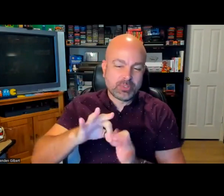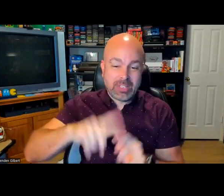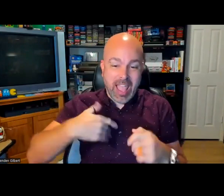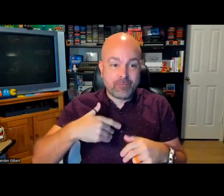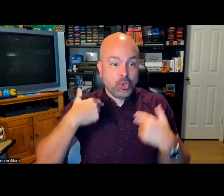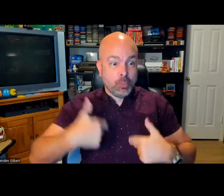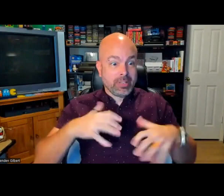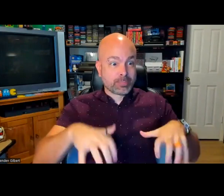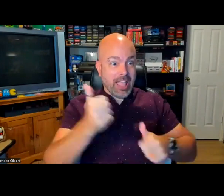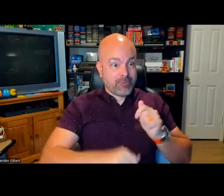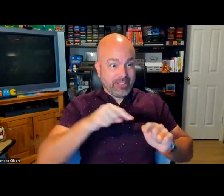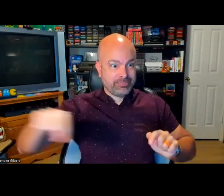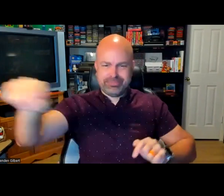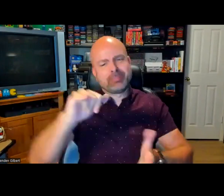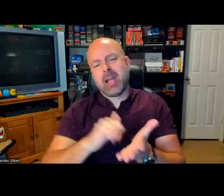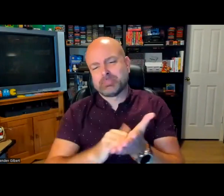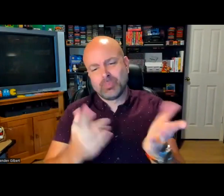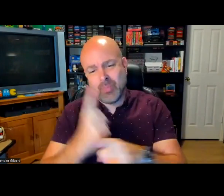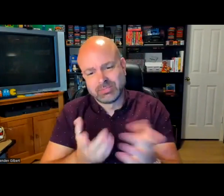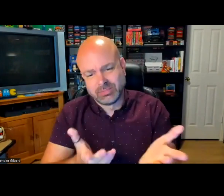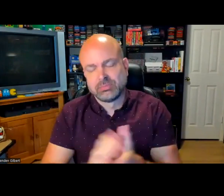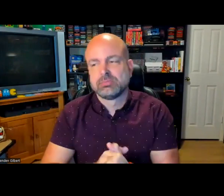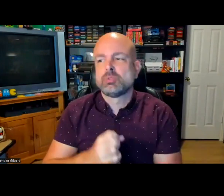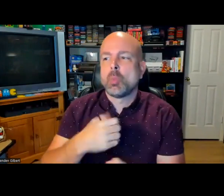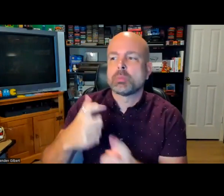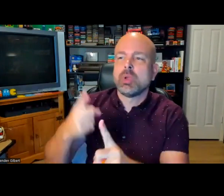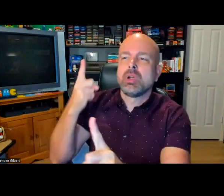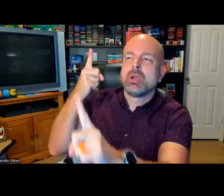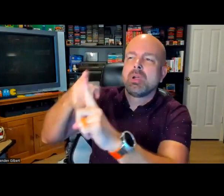accuracy there before we can assume that is an equivalent use